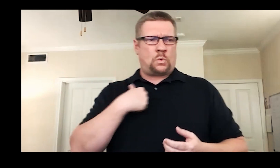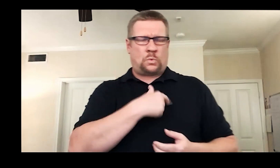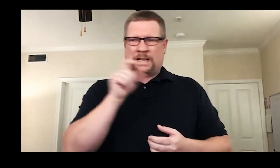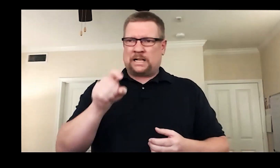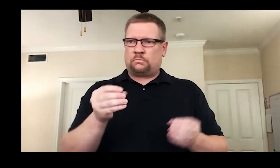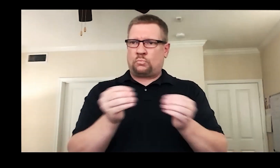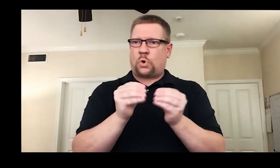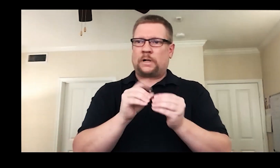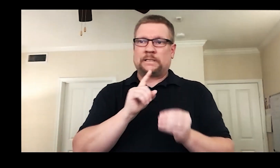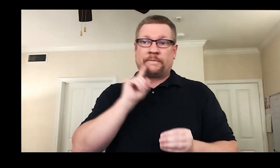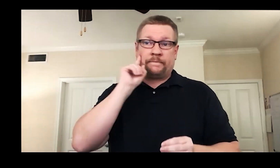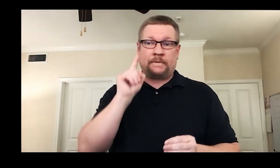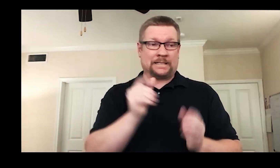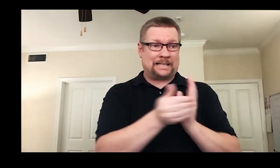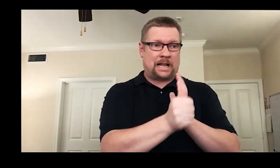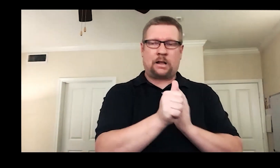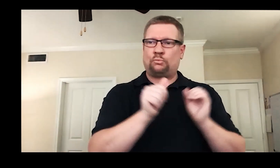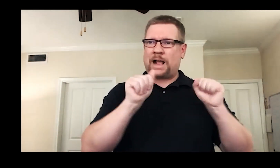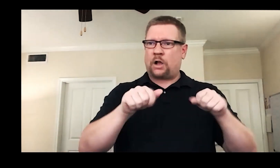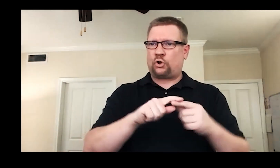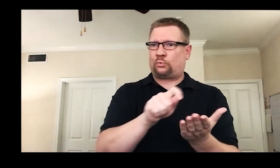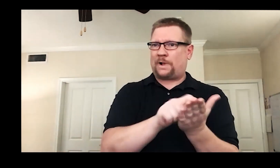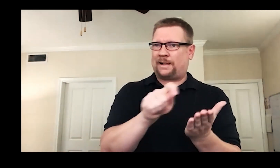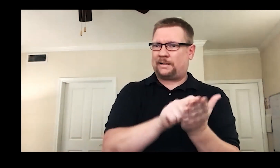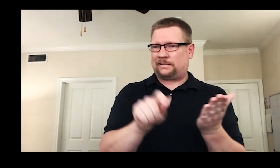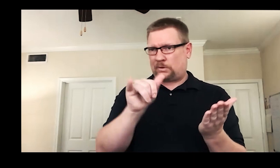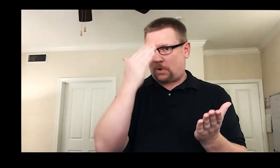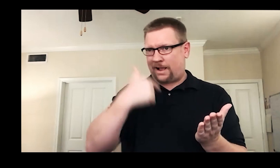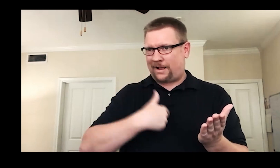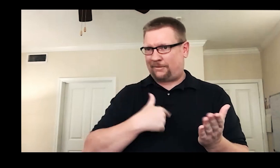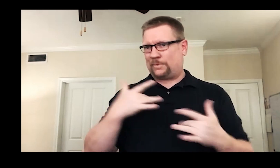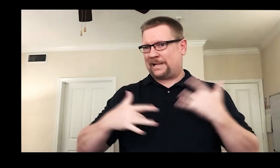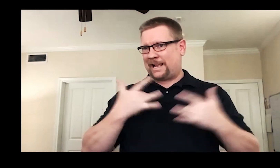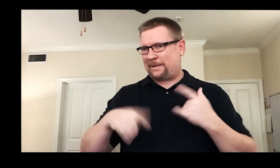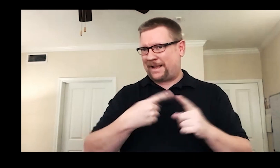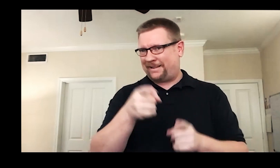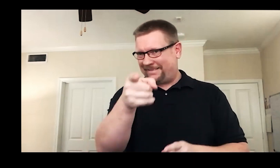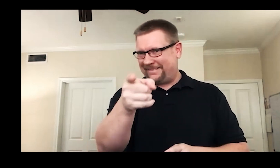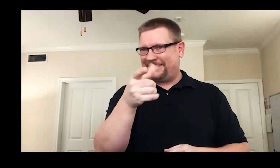The only way to right this is to have more Deaf talent writing plays.